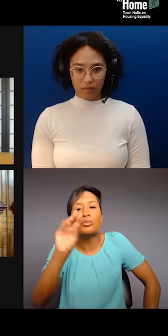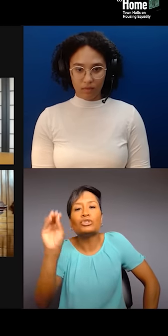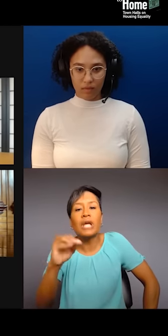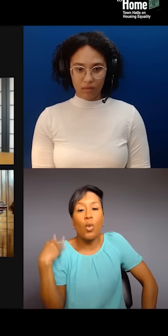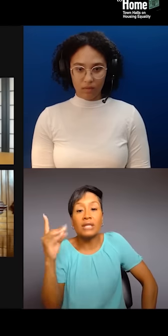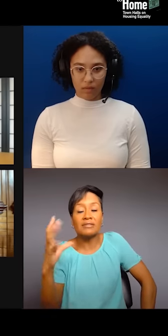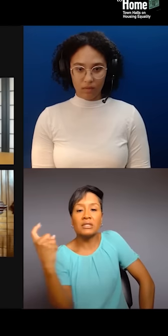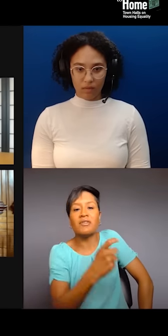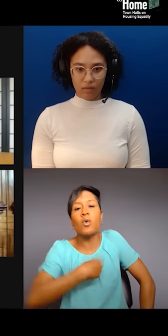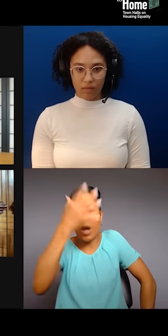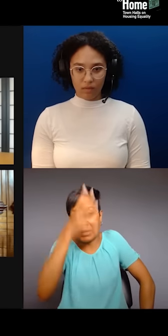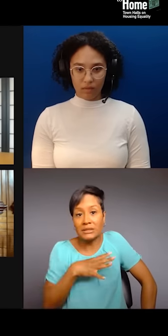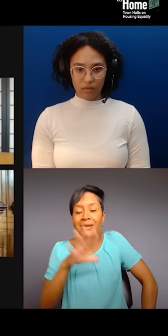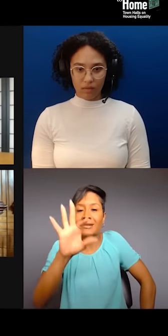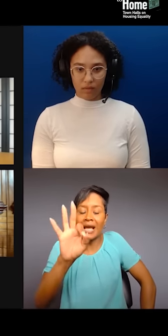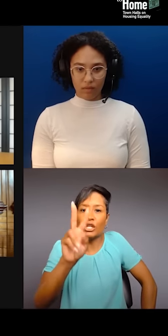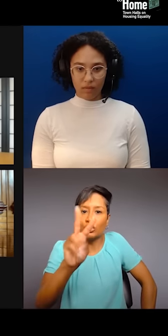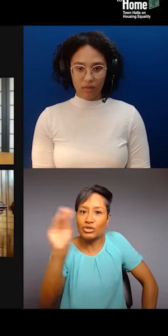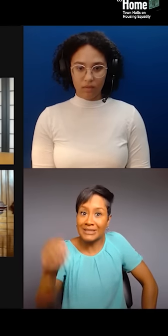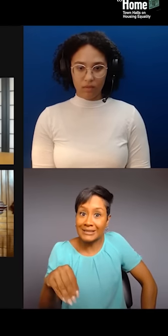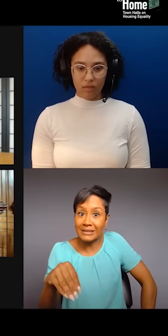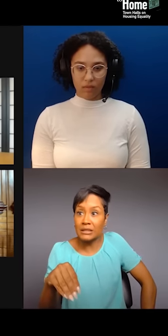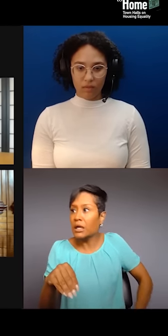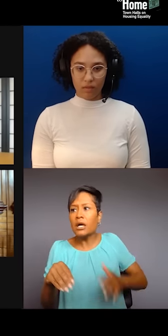92%, and we are 42% of the population.